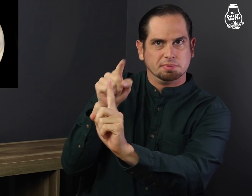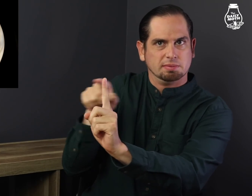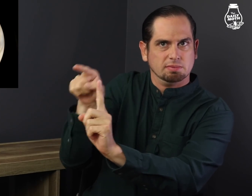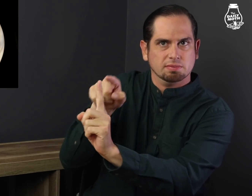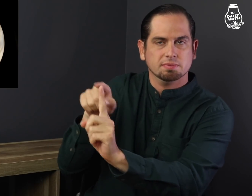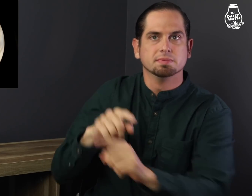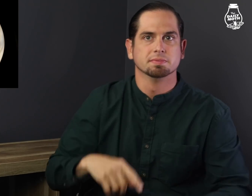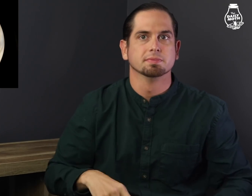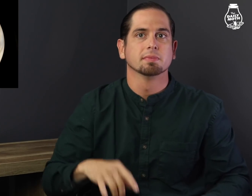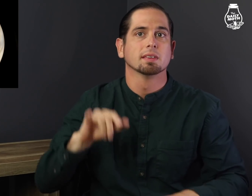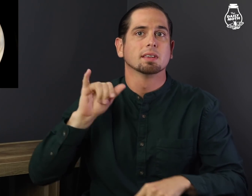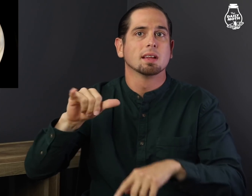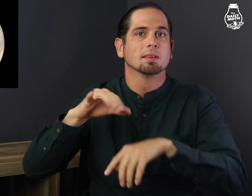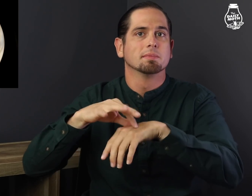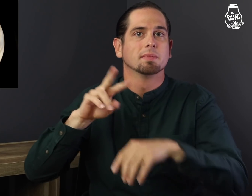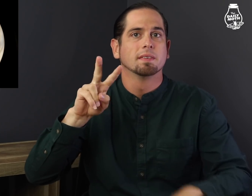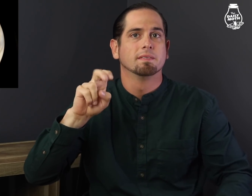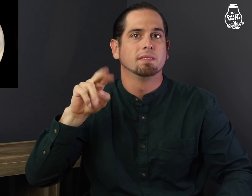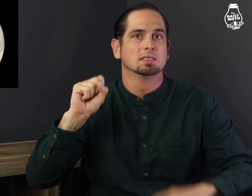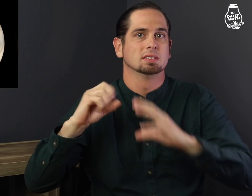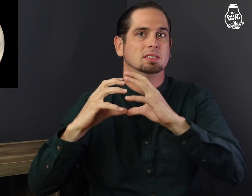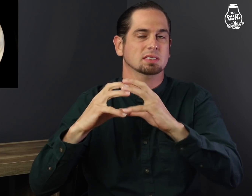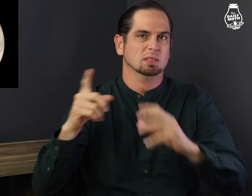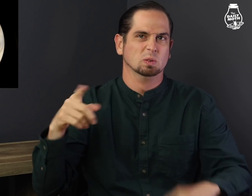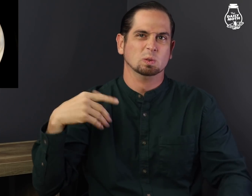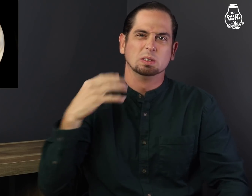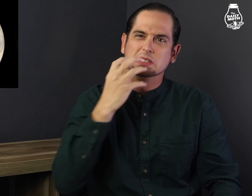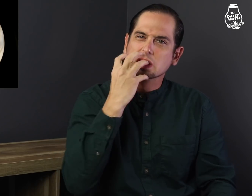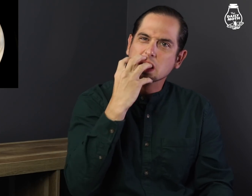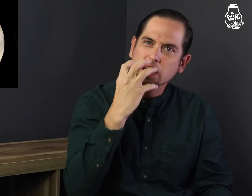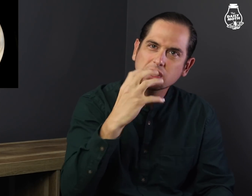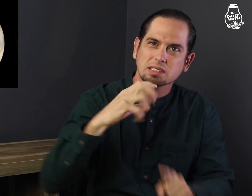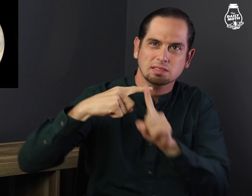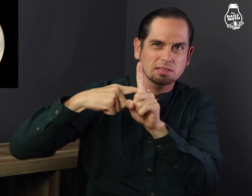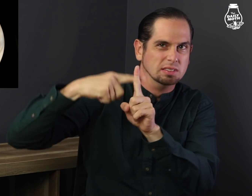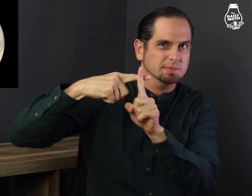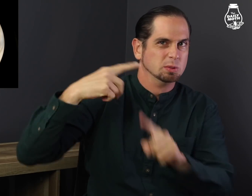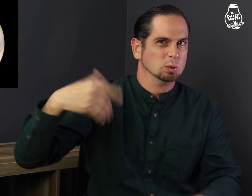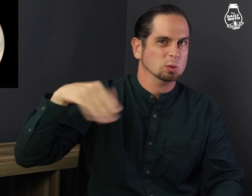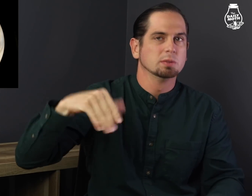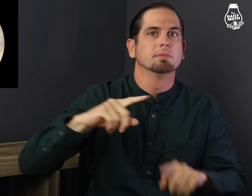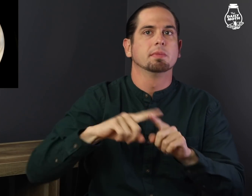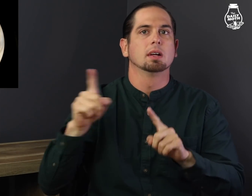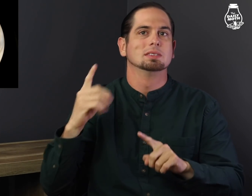be phosphine. The planet is very hot,